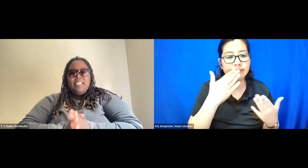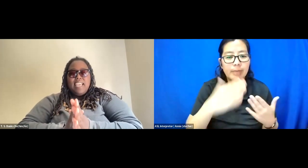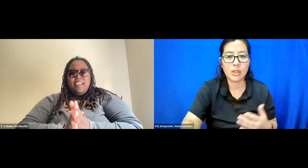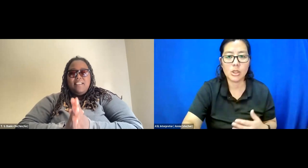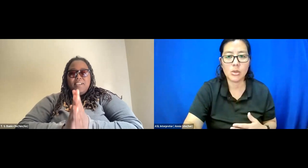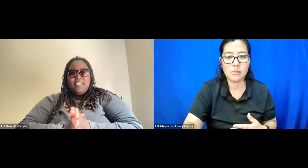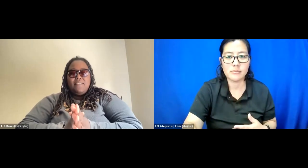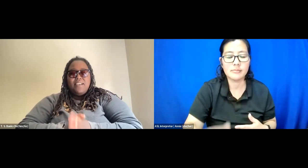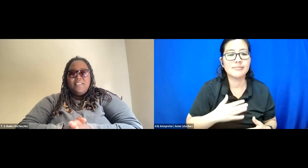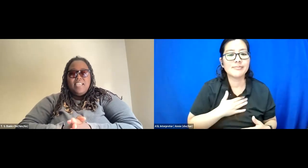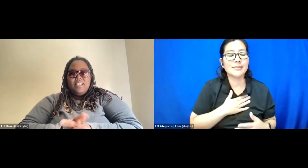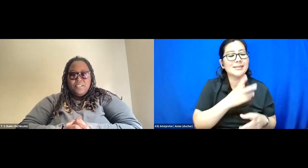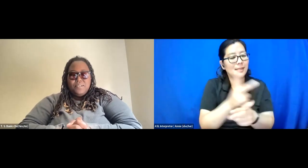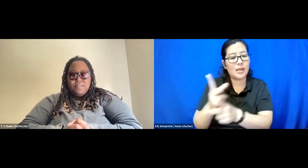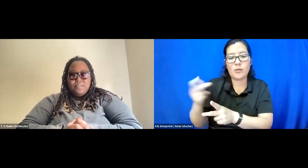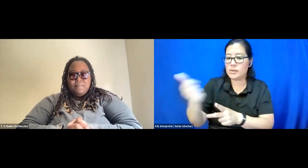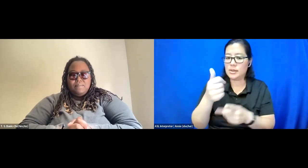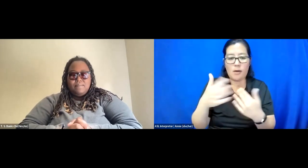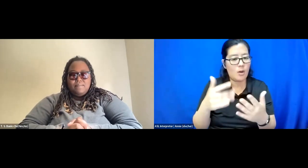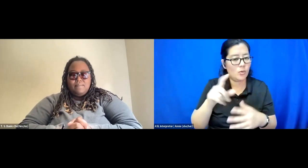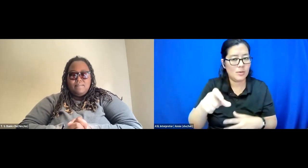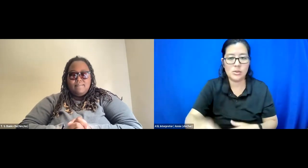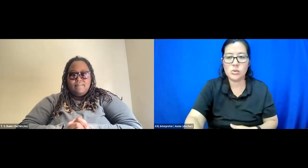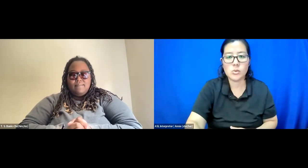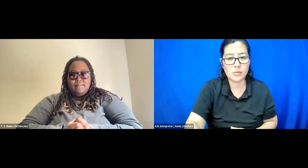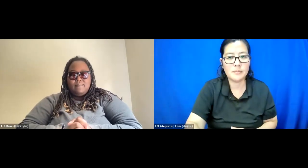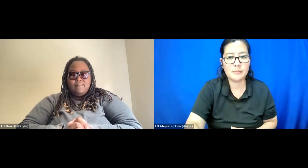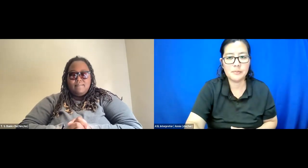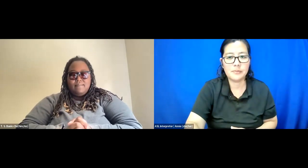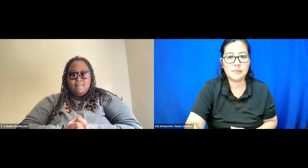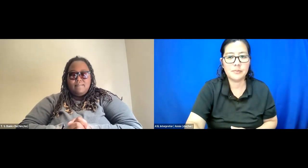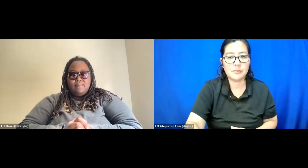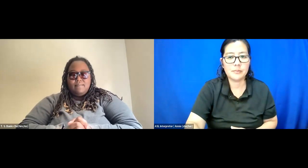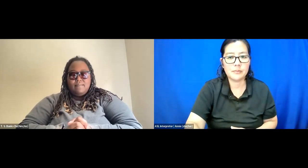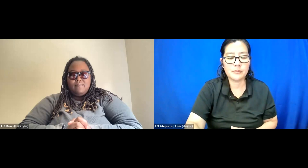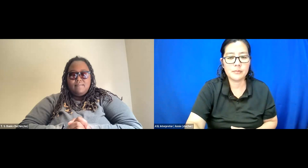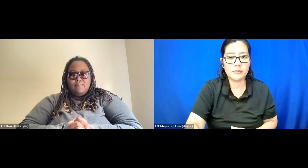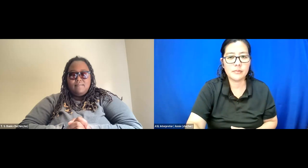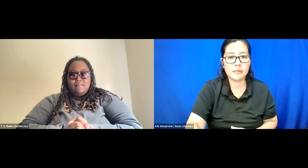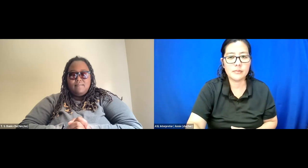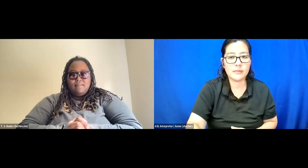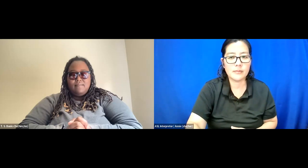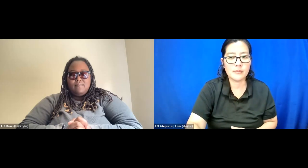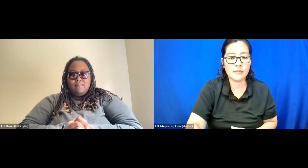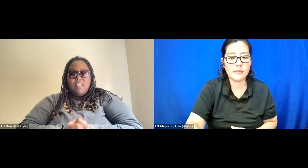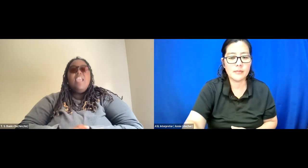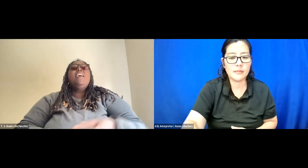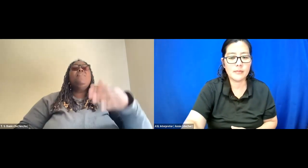Please take care of yourself how you need to.